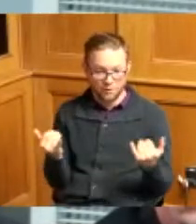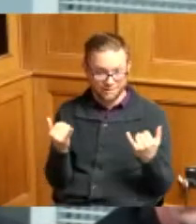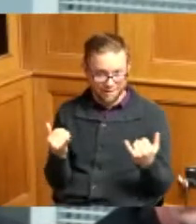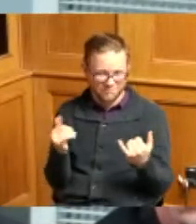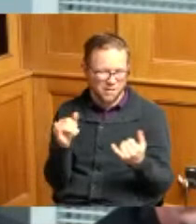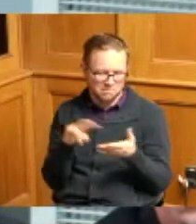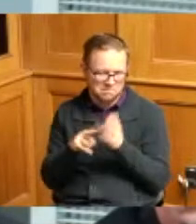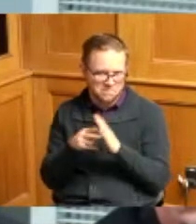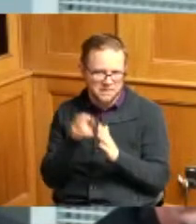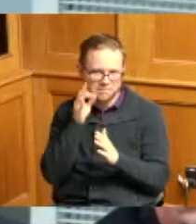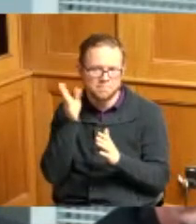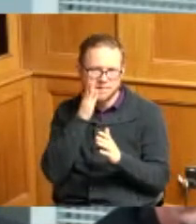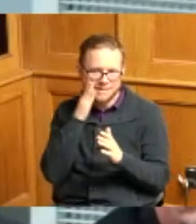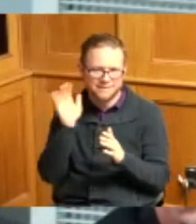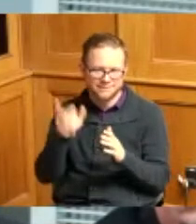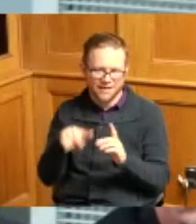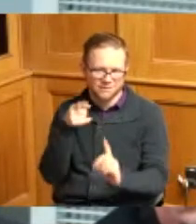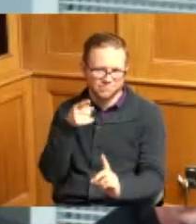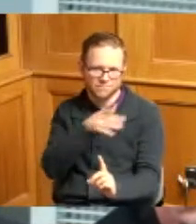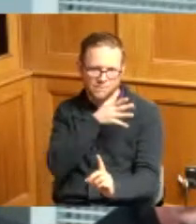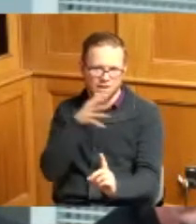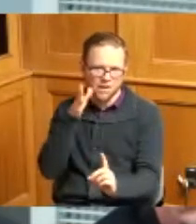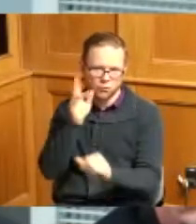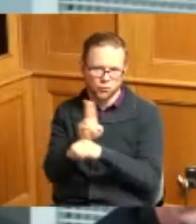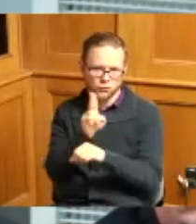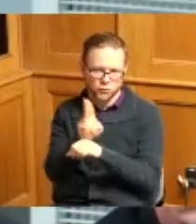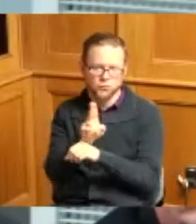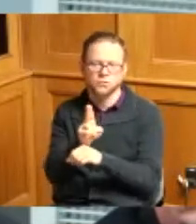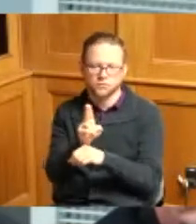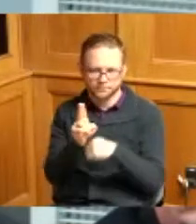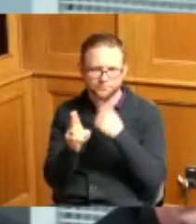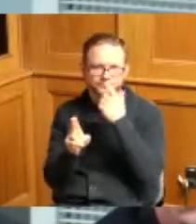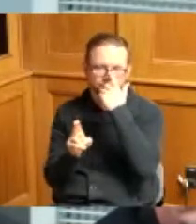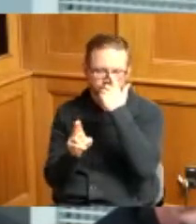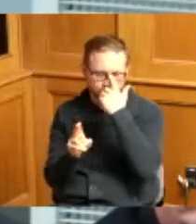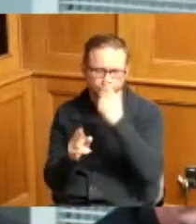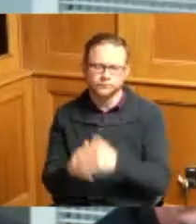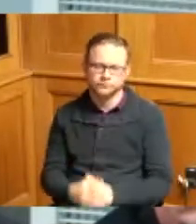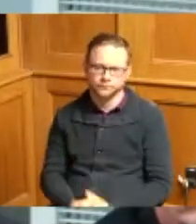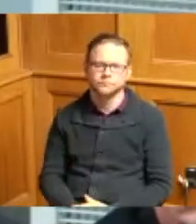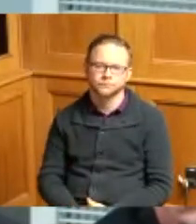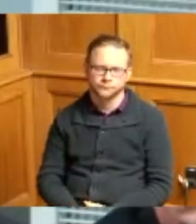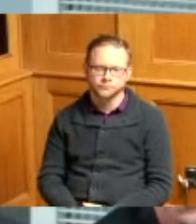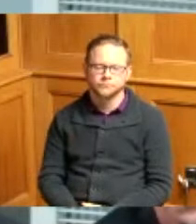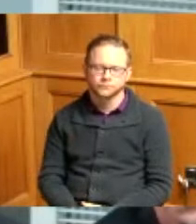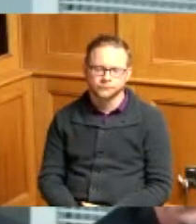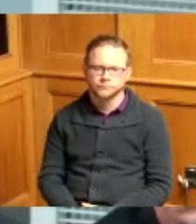would be the agricultural turnkey to make it from residential to an agricultural district